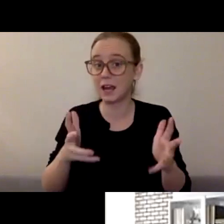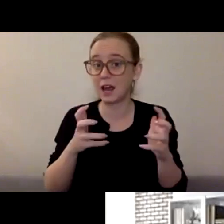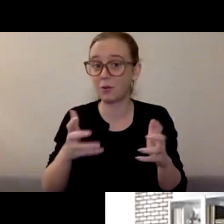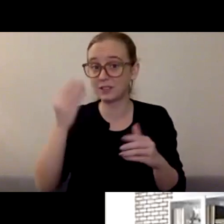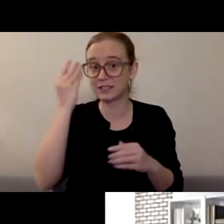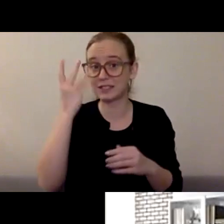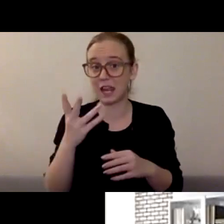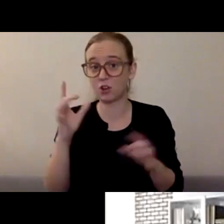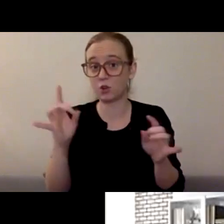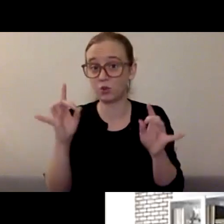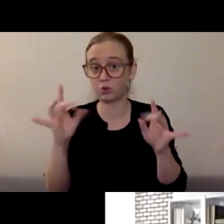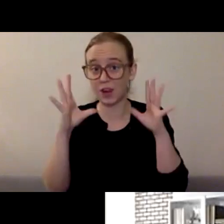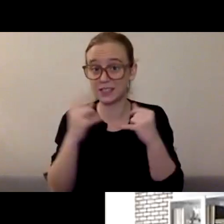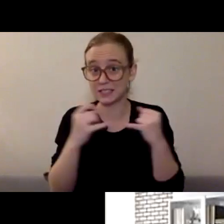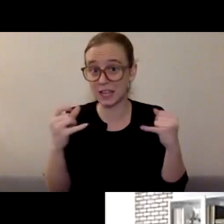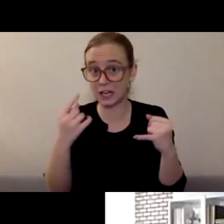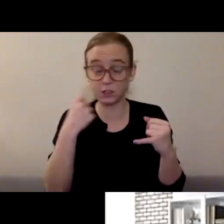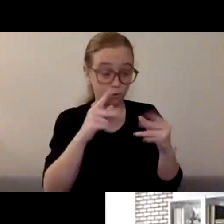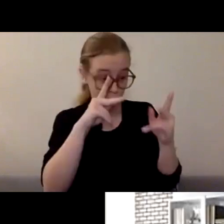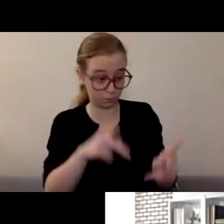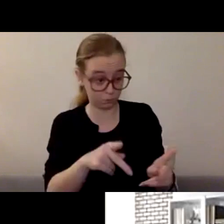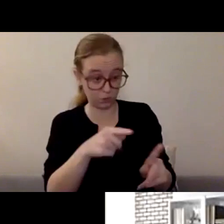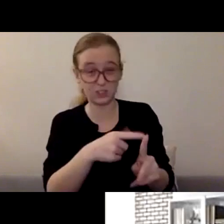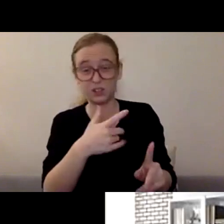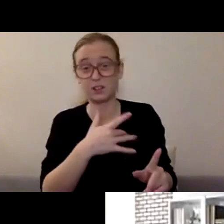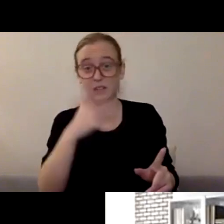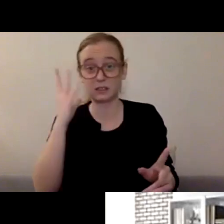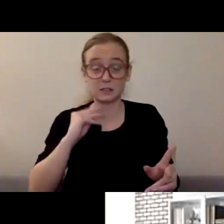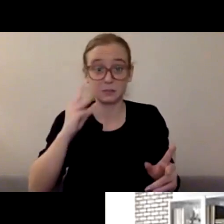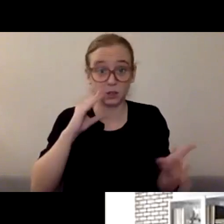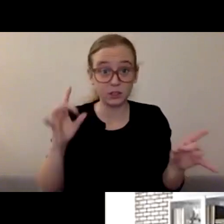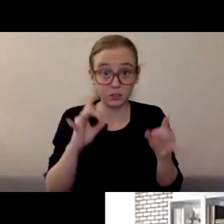So if you see someone in your household or in your circle